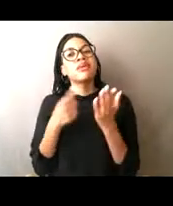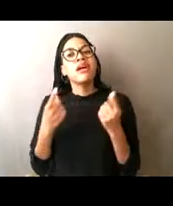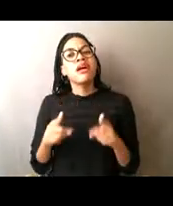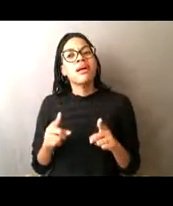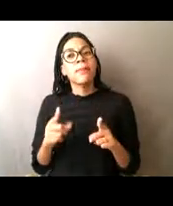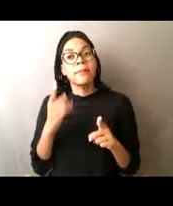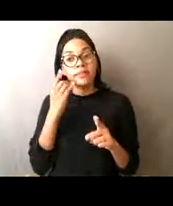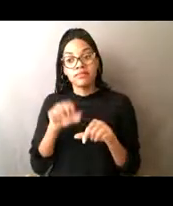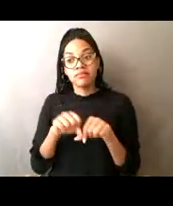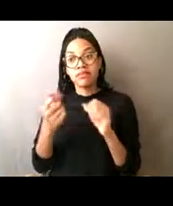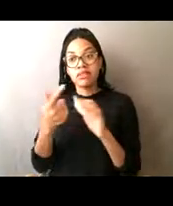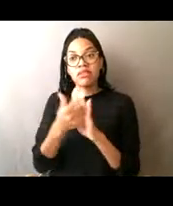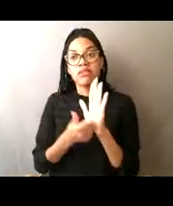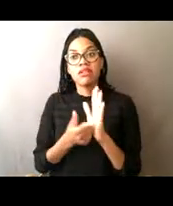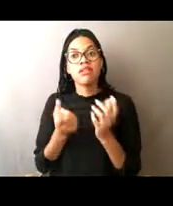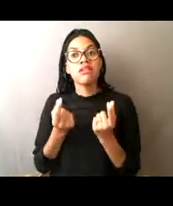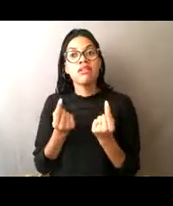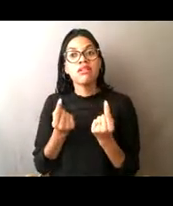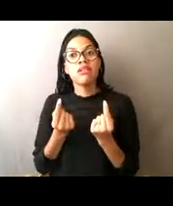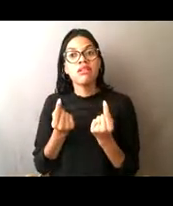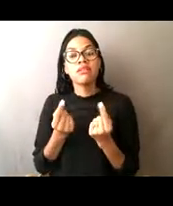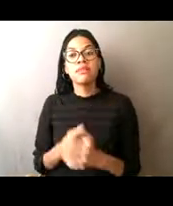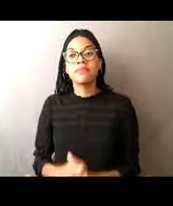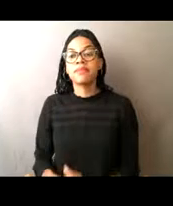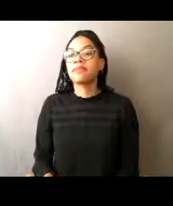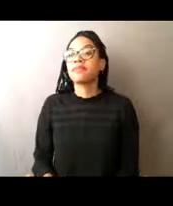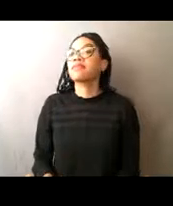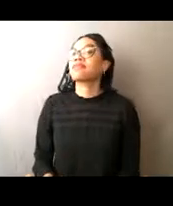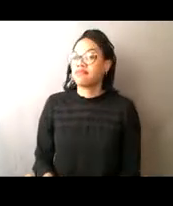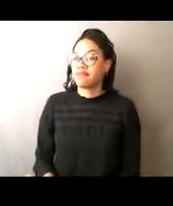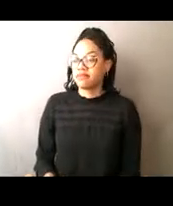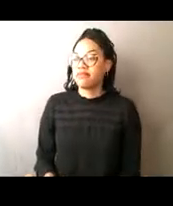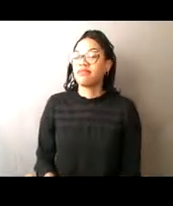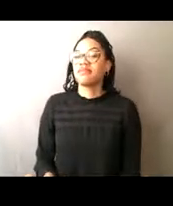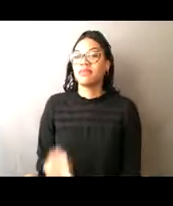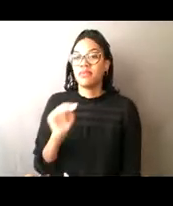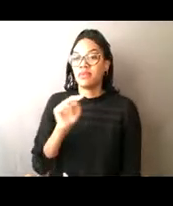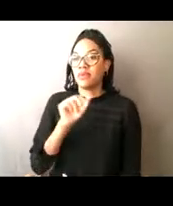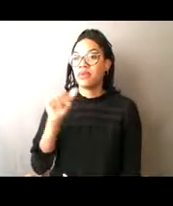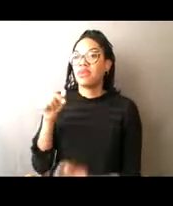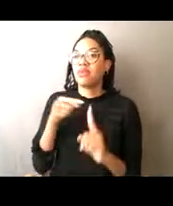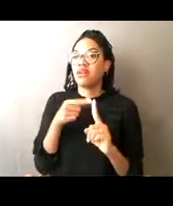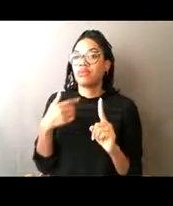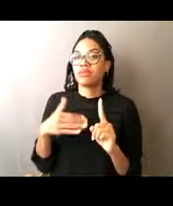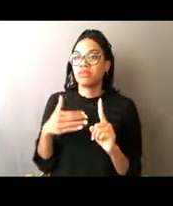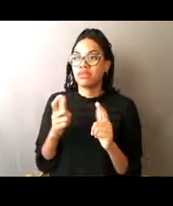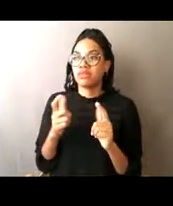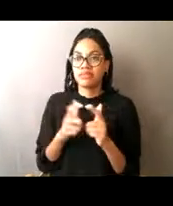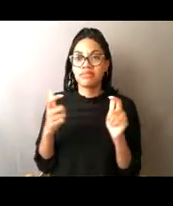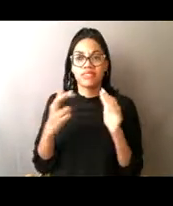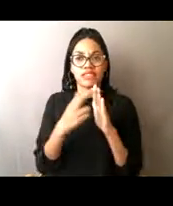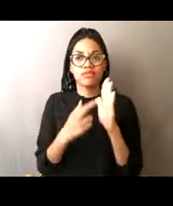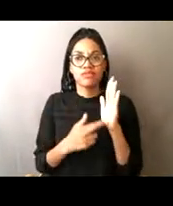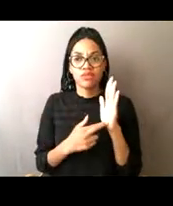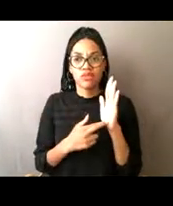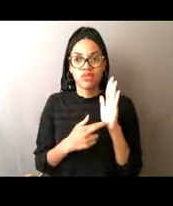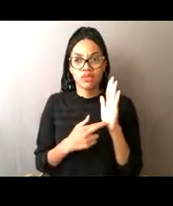Well, a big part for NOAA is compliance and sometimes maybe they didn't know that rule, even if it was there in the first place.